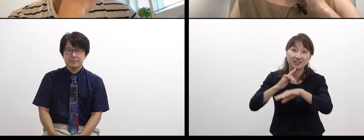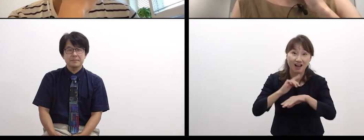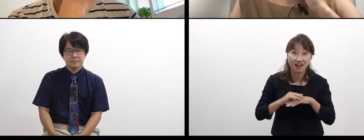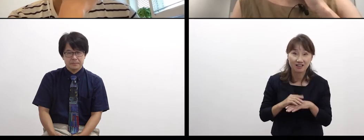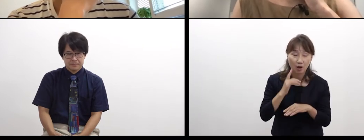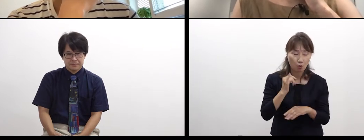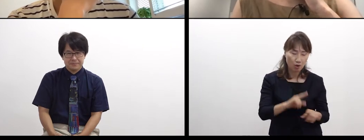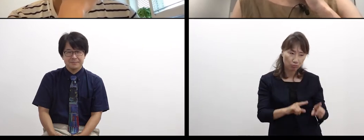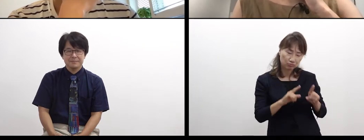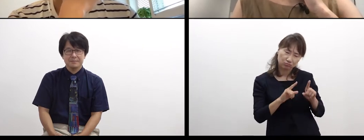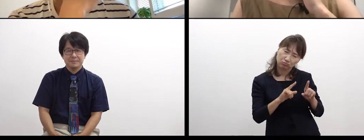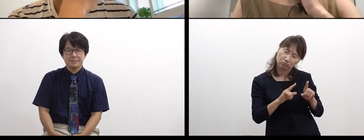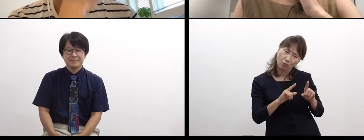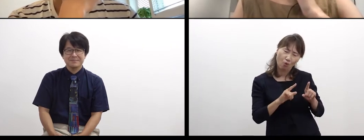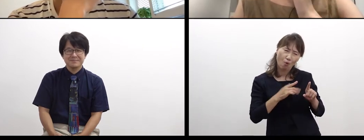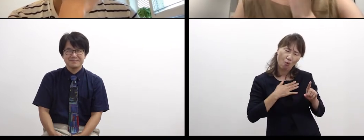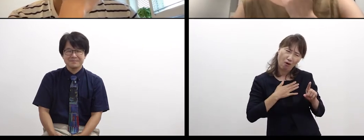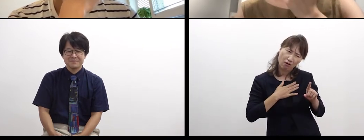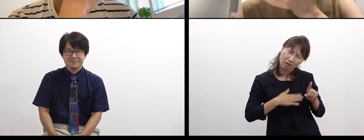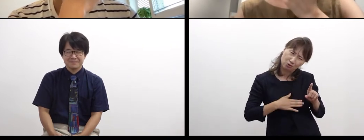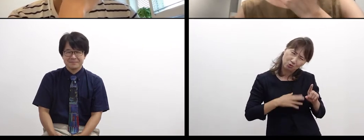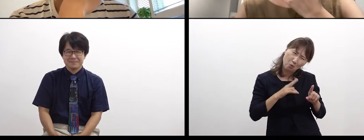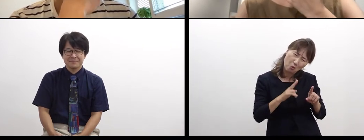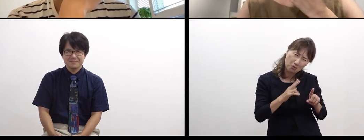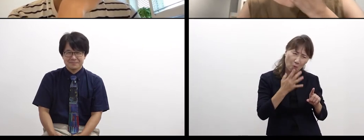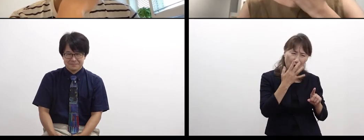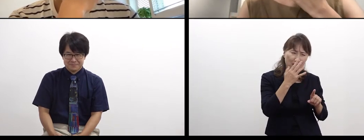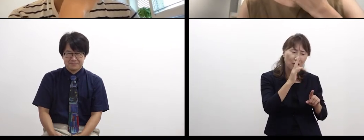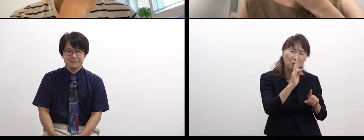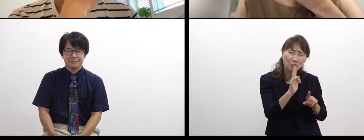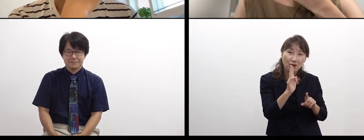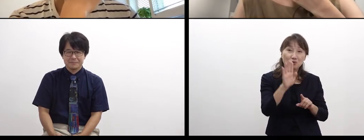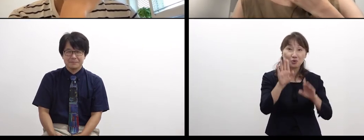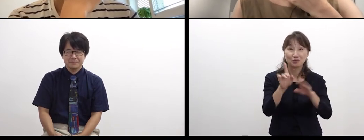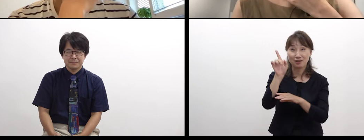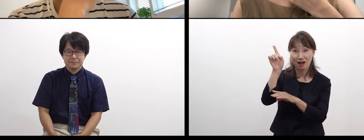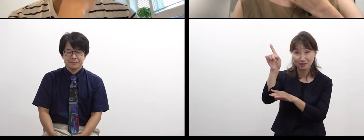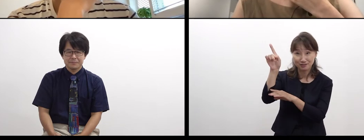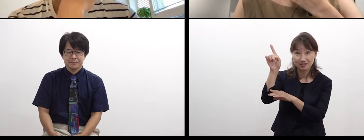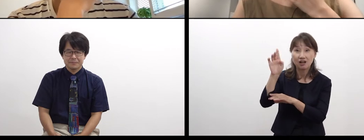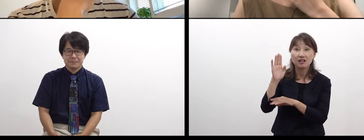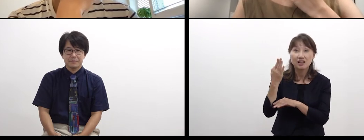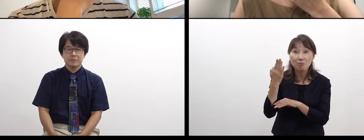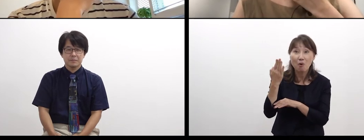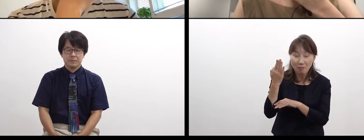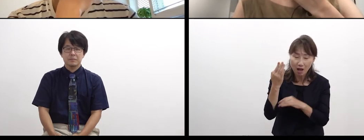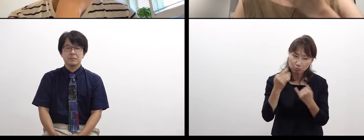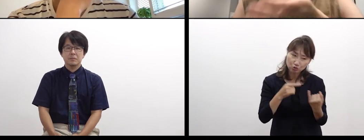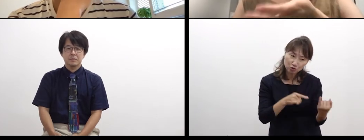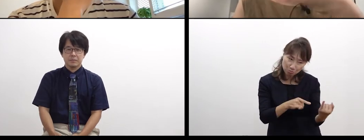they understand or they don’t. Even so, I think they sometimes enjoy